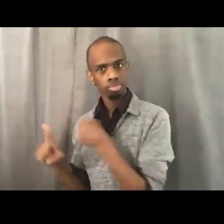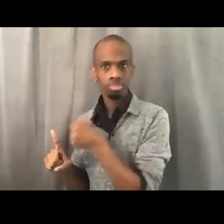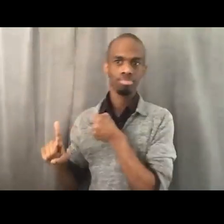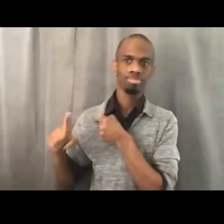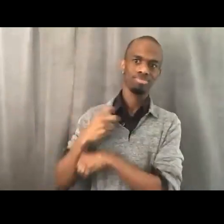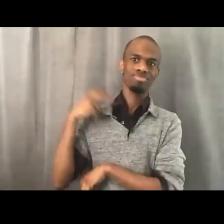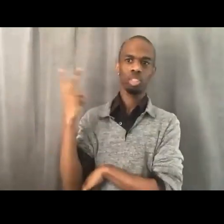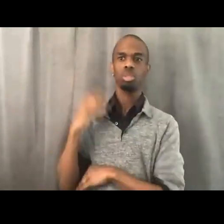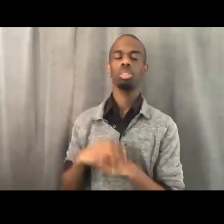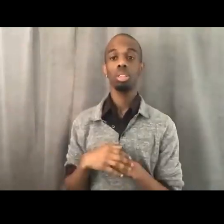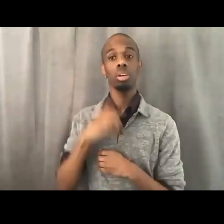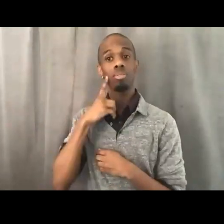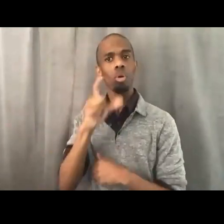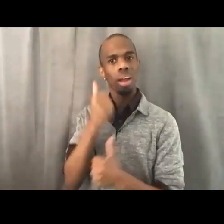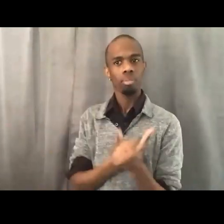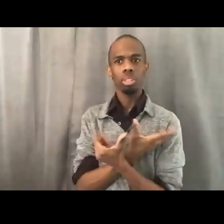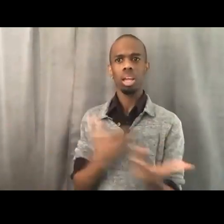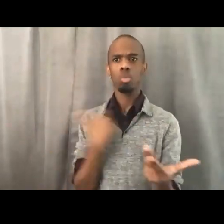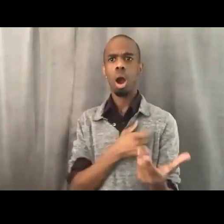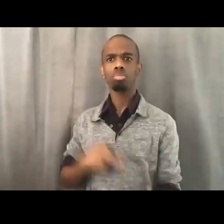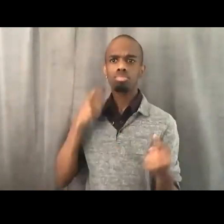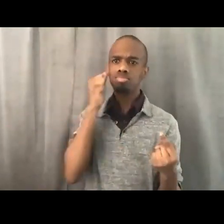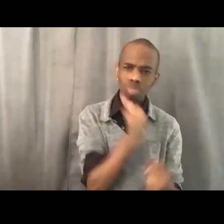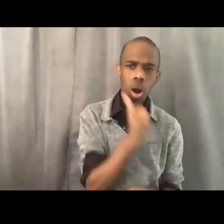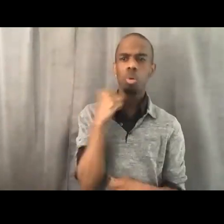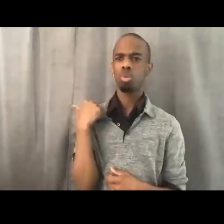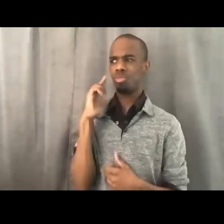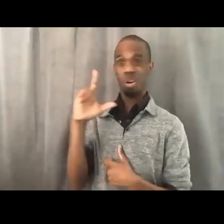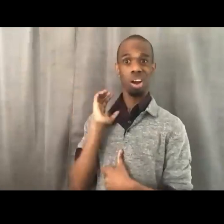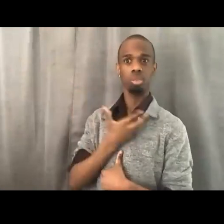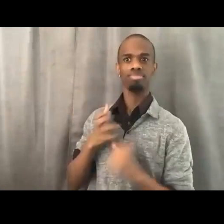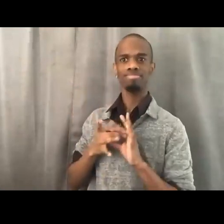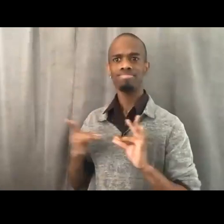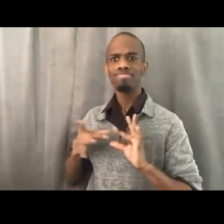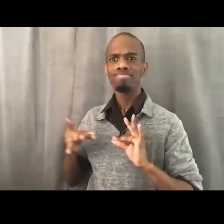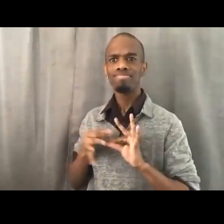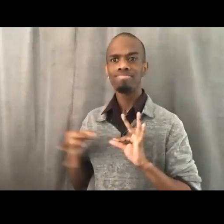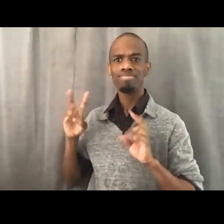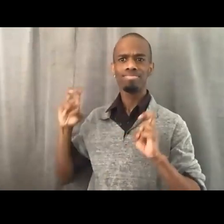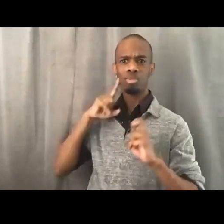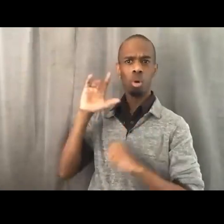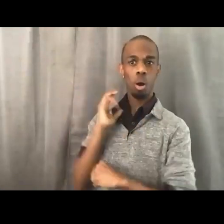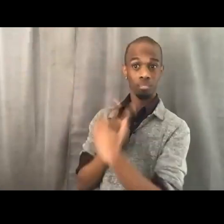Those days of struggle are victory. And so, as we think about our victories